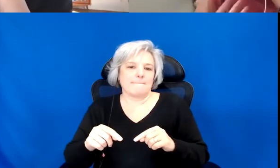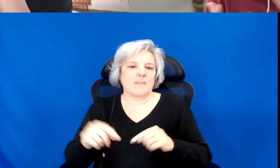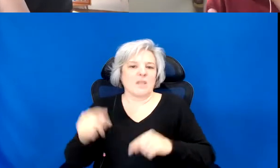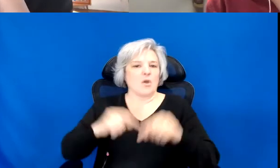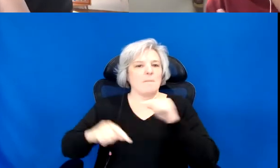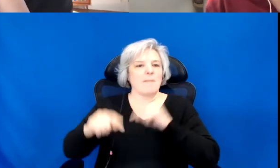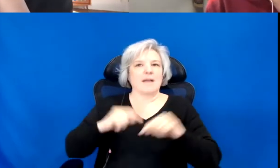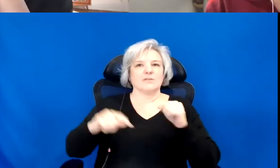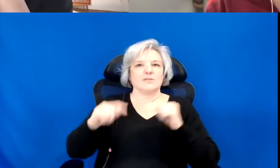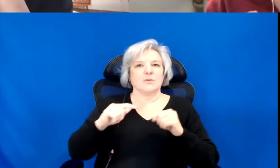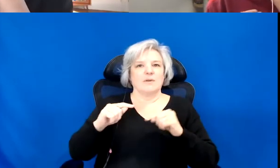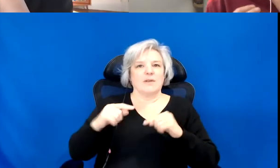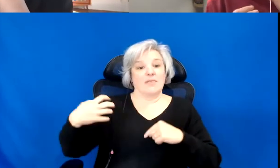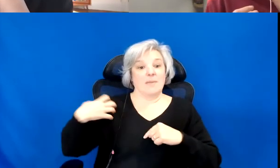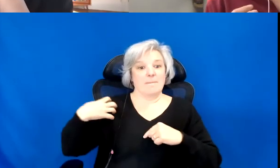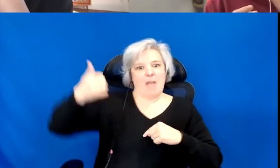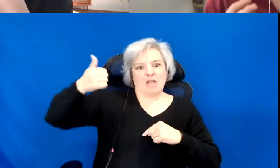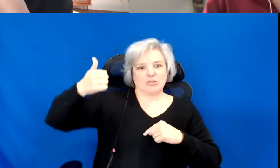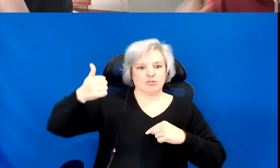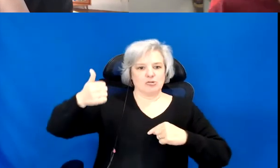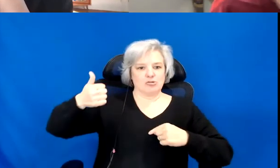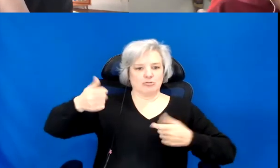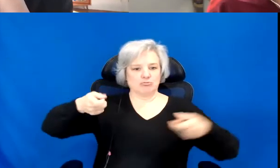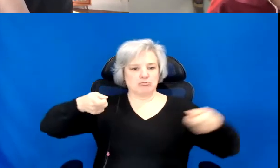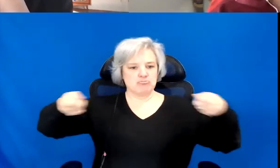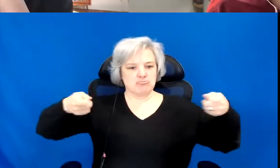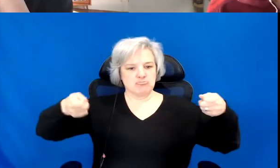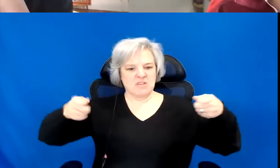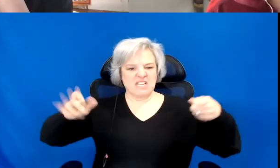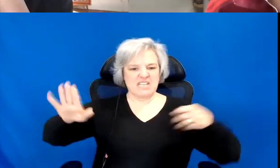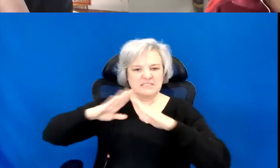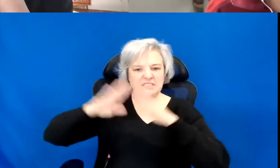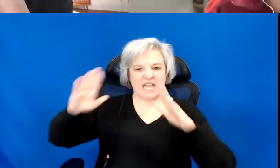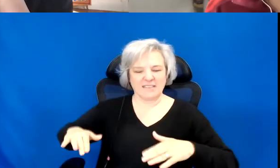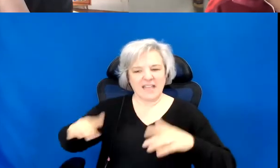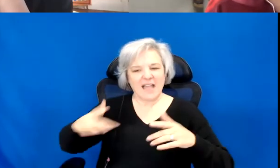And I feel, like that is actually about relationship to land.